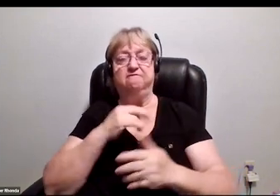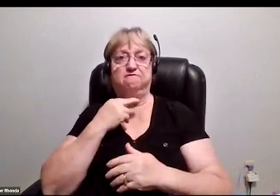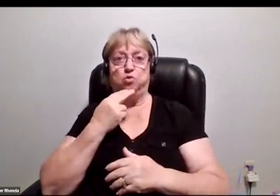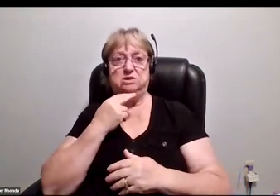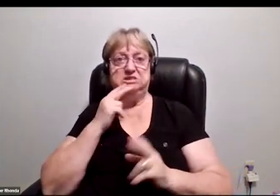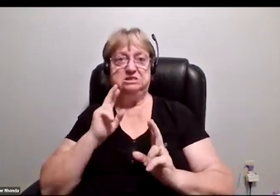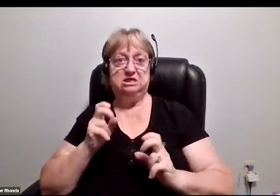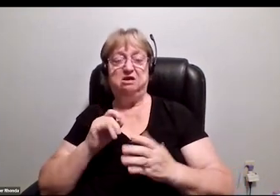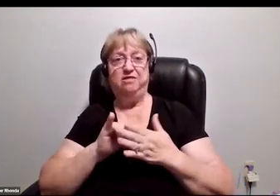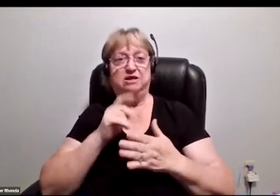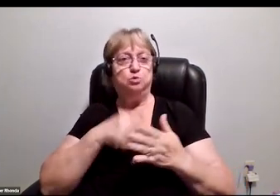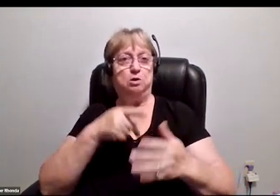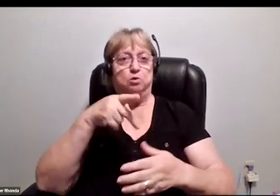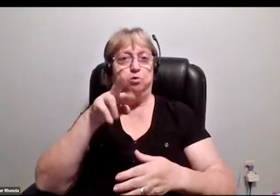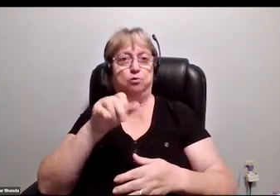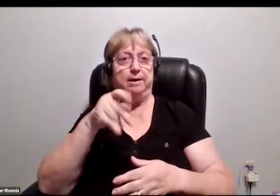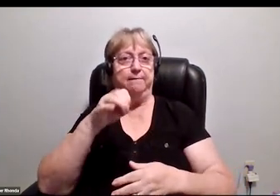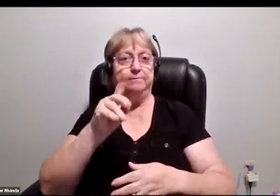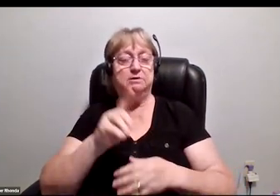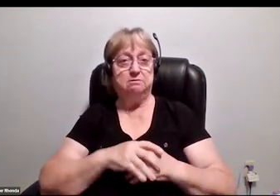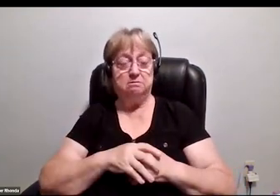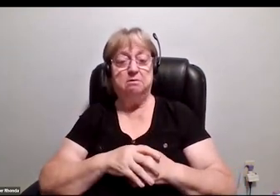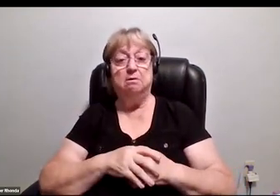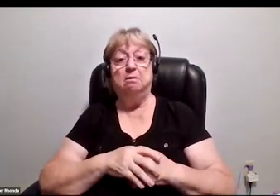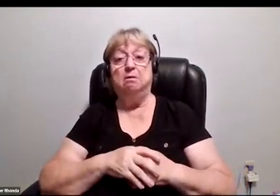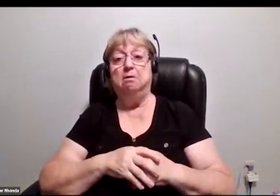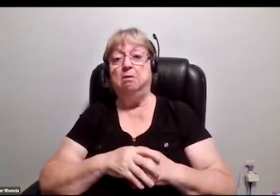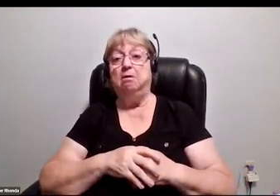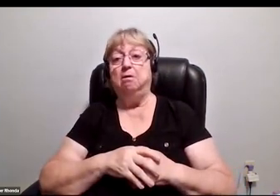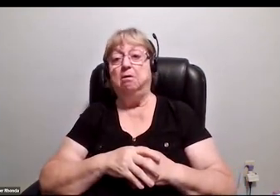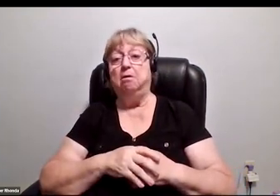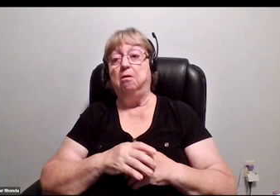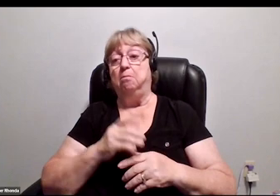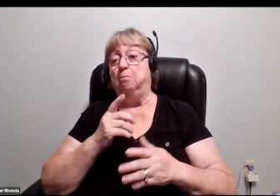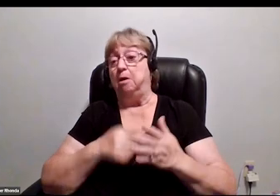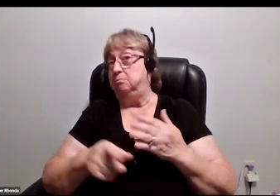That is what RAMPD is. However, what we really need to see,